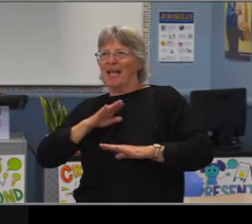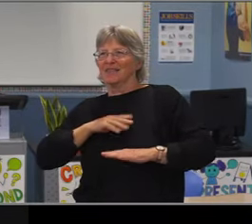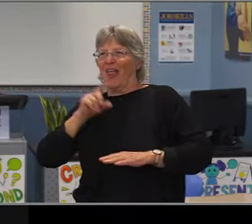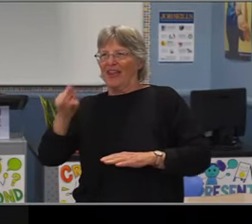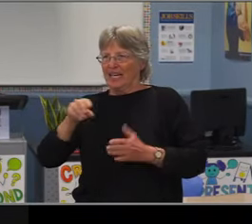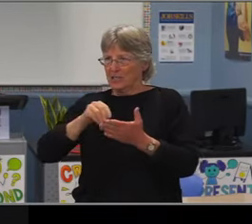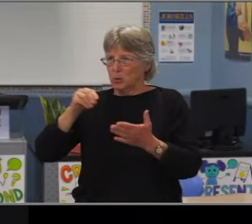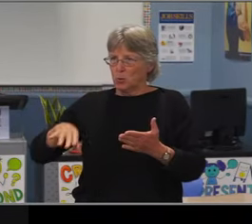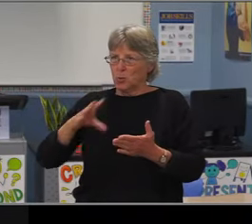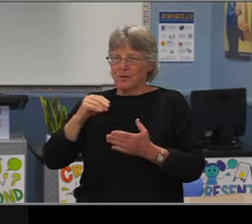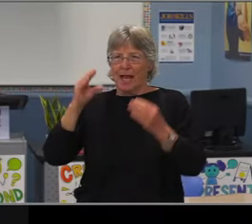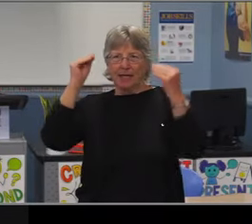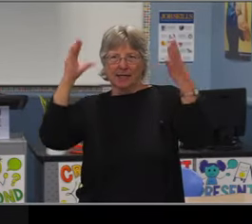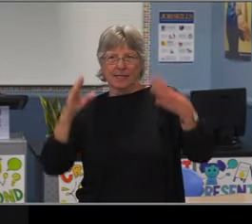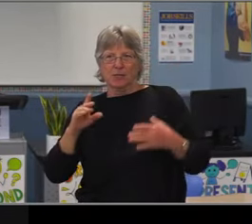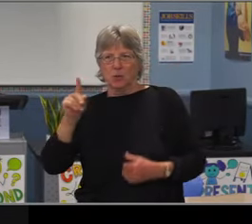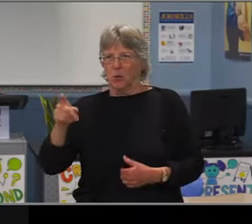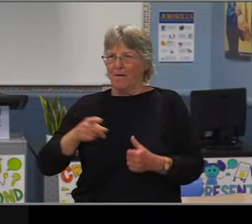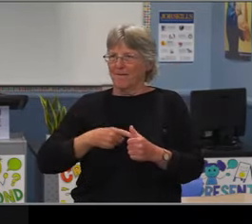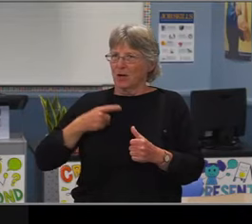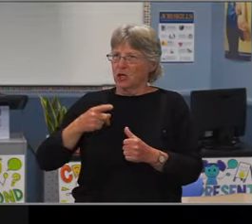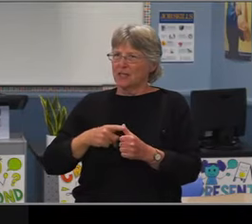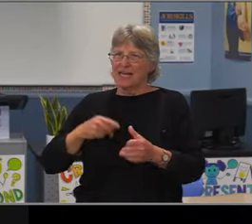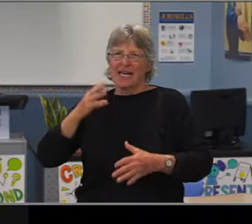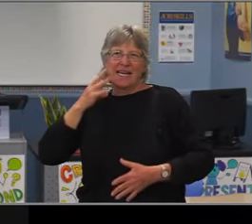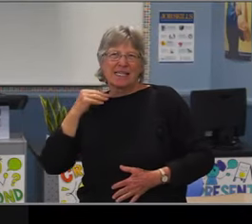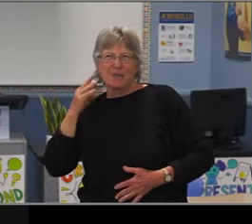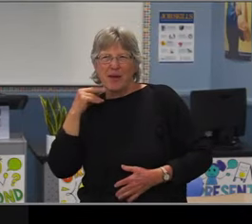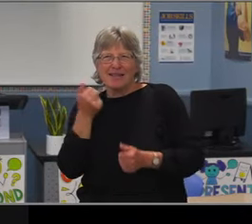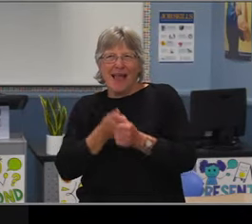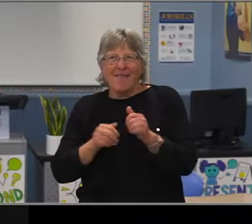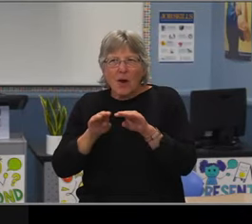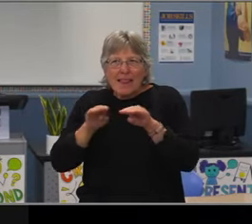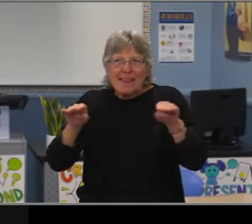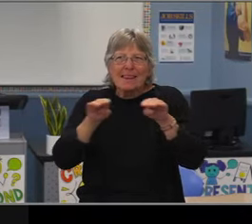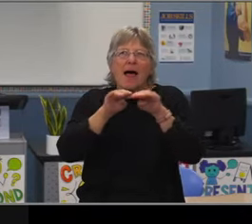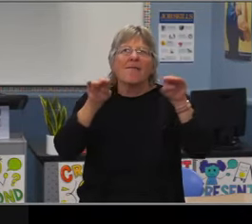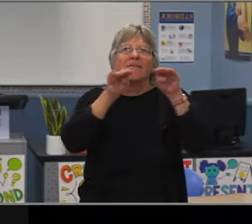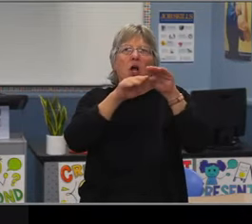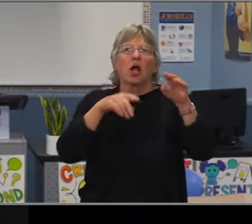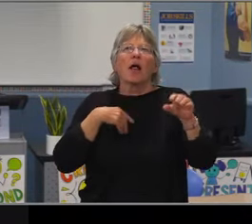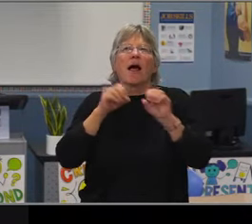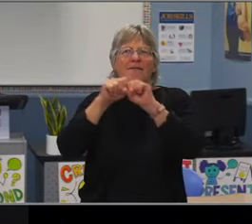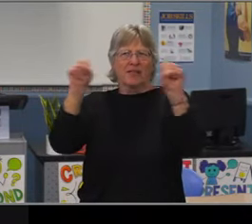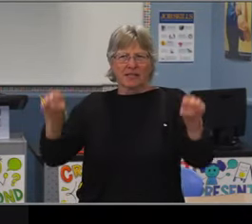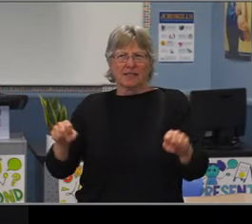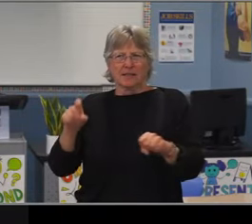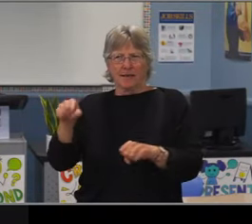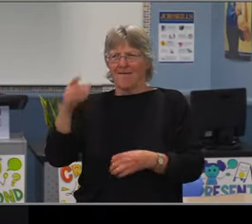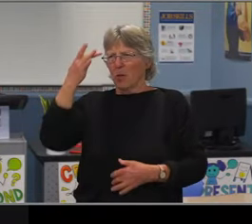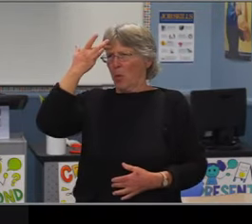where students have not yet held a seat at the table, so to speak, but Megan really summed it up so beautifully.